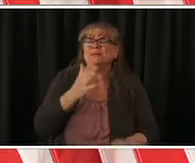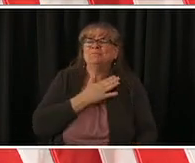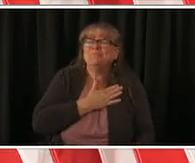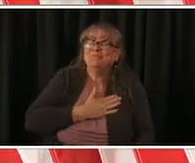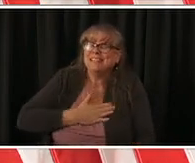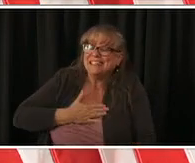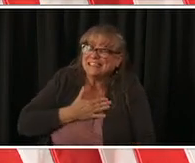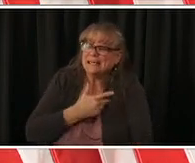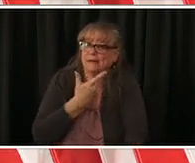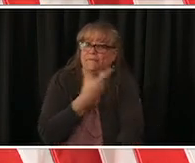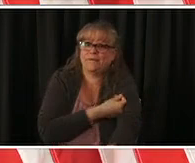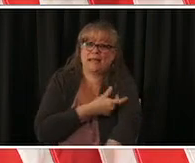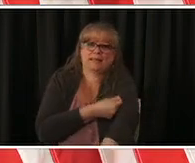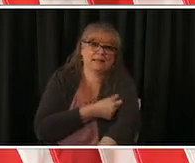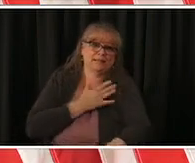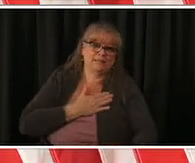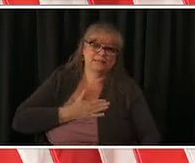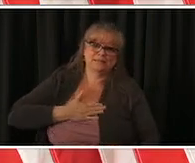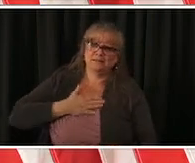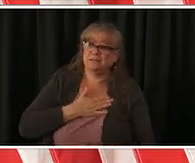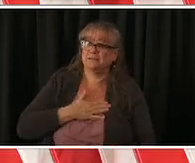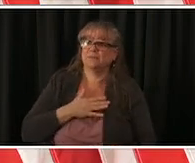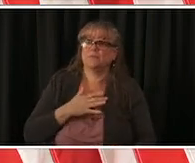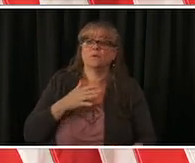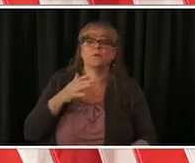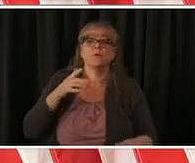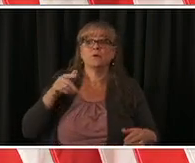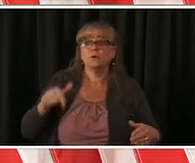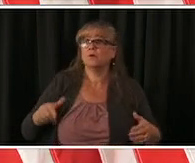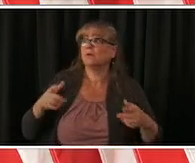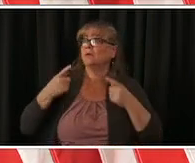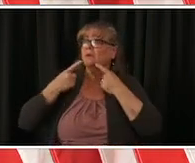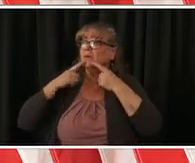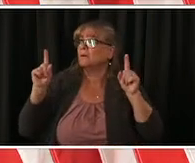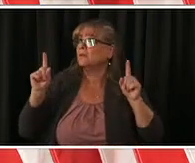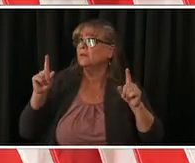uh we are not through this there's enough people that haven't been vaccinated and haven't had it